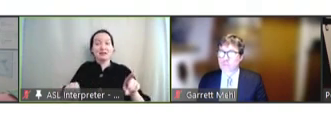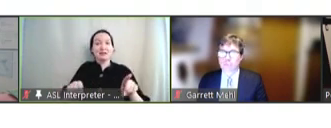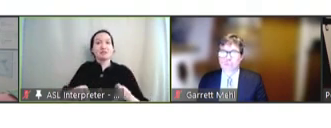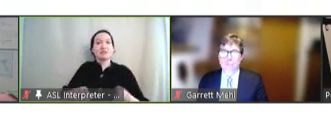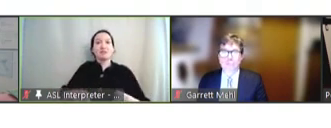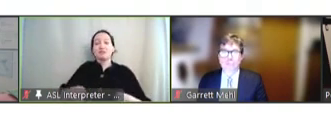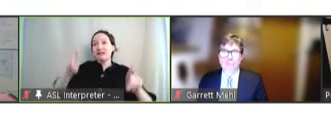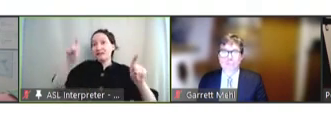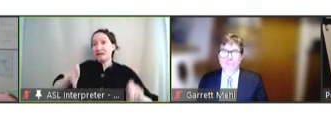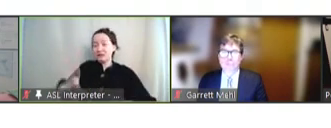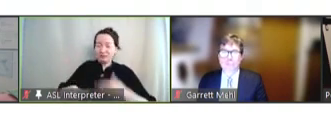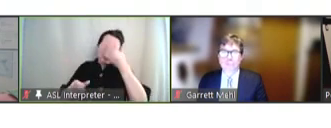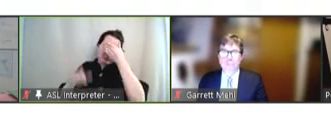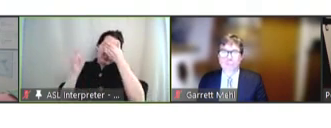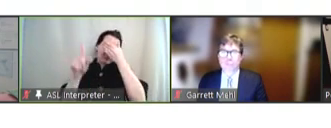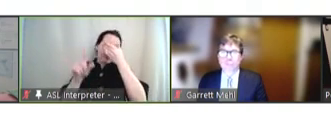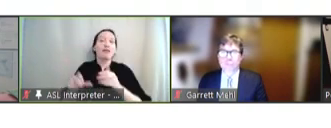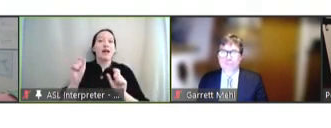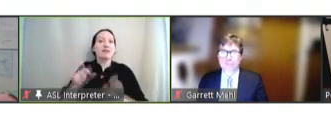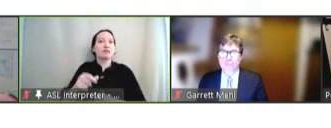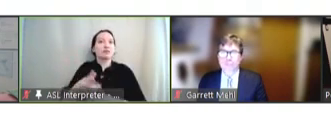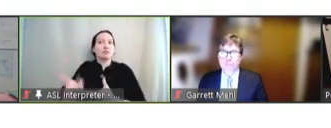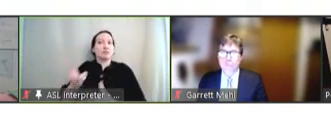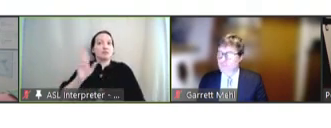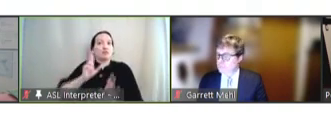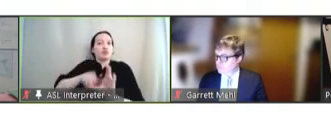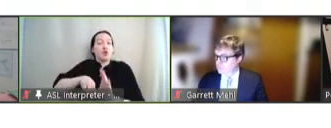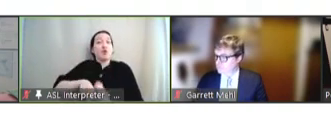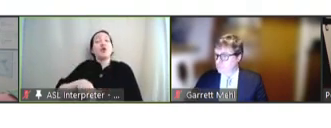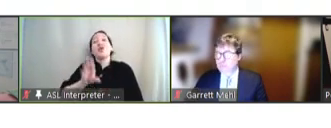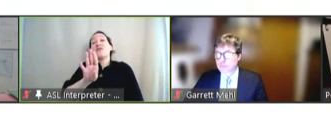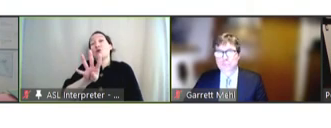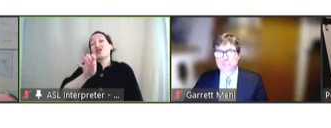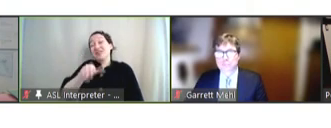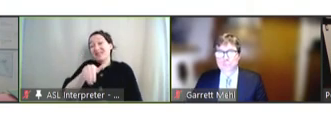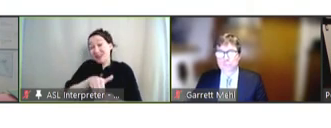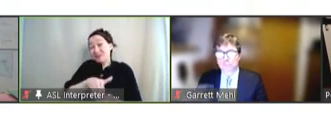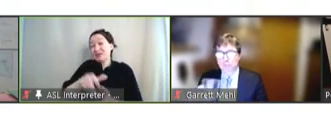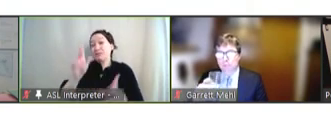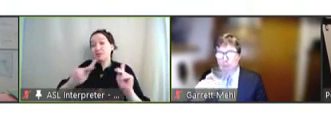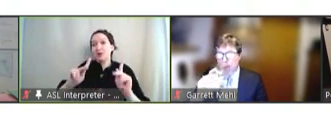is really tough because they'd have to enroll 400 thousand people to do a 30 thousand person study.